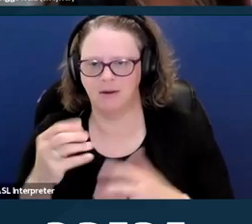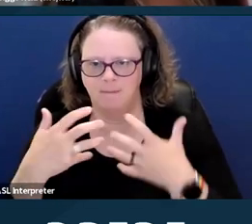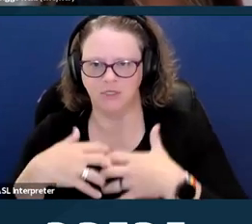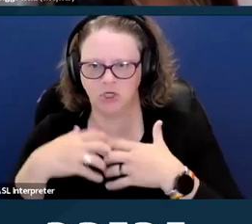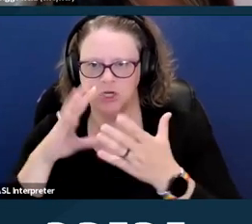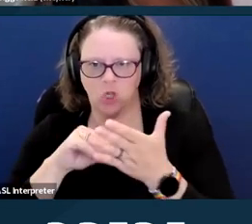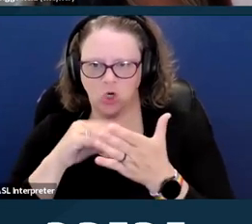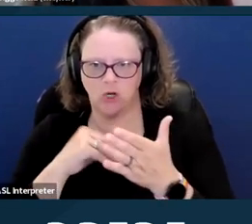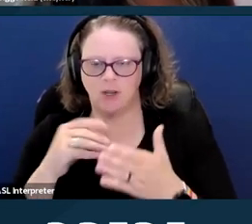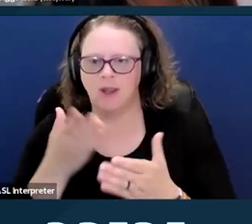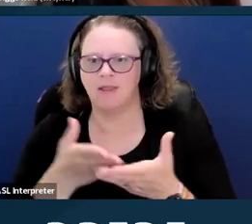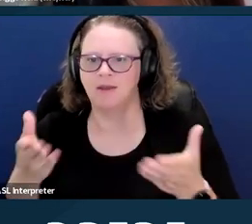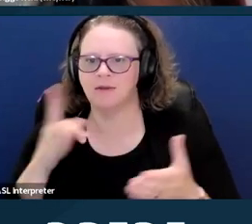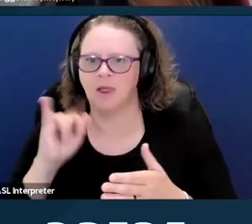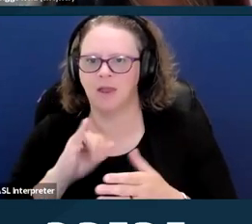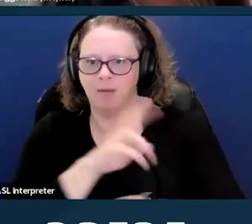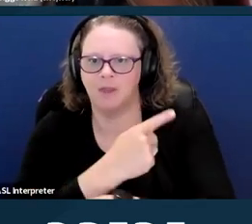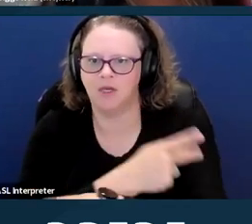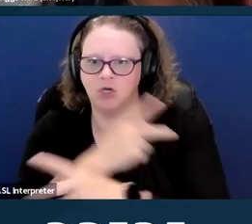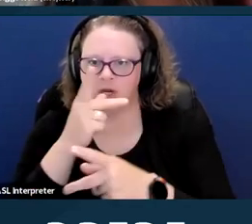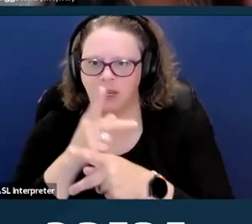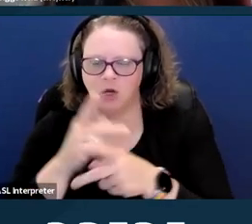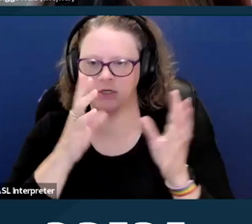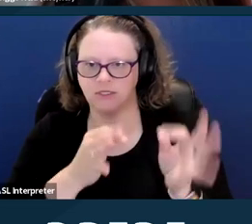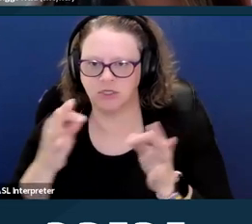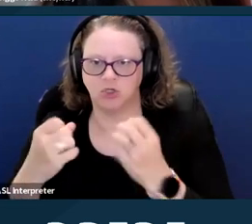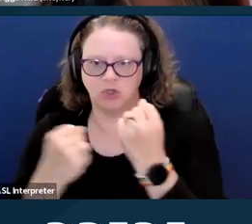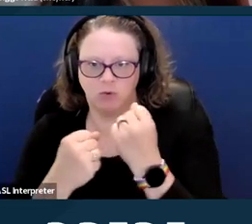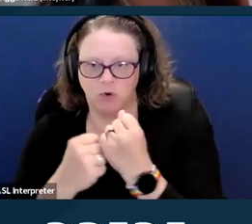Things like patient care decision support tools can include things like brochures even,